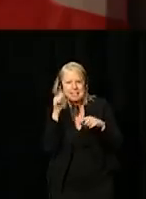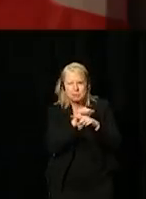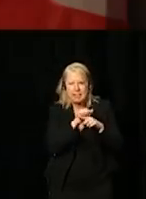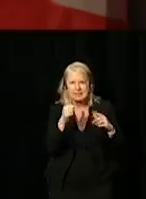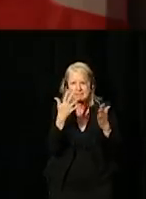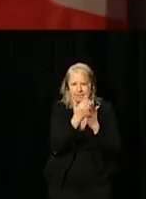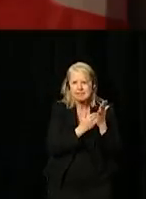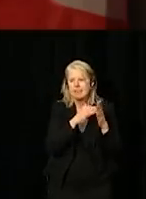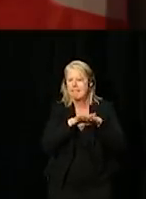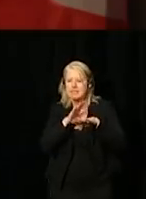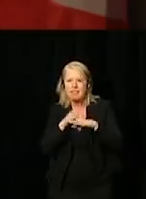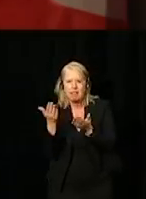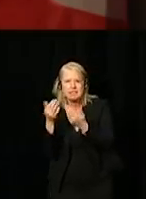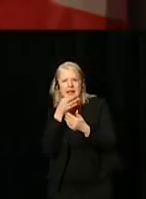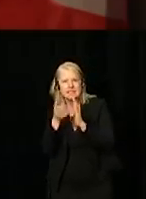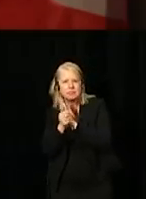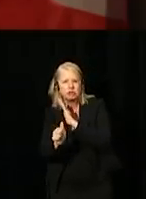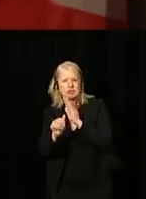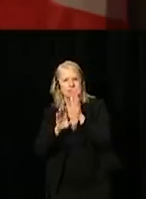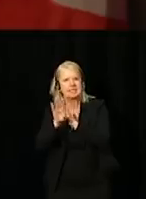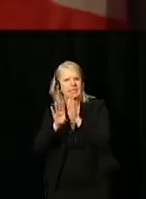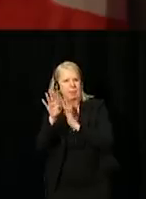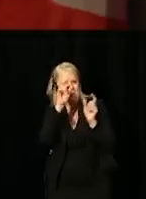and consult experts in developing this strategy.